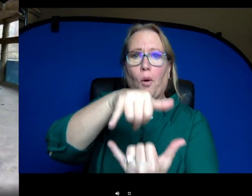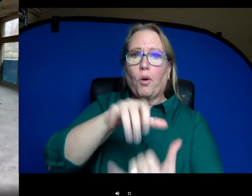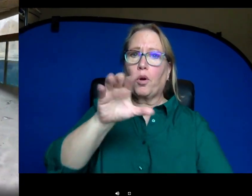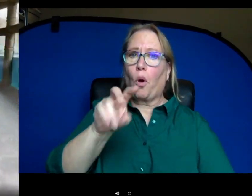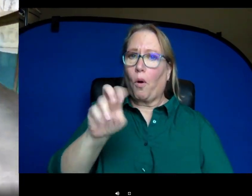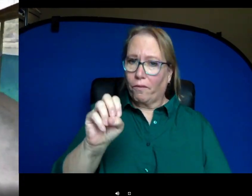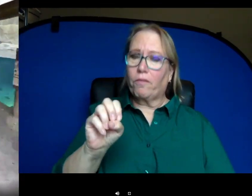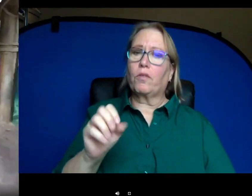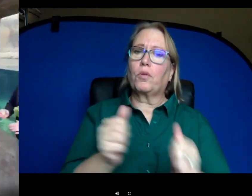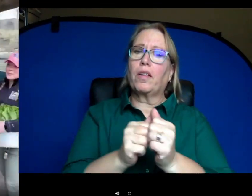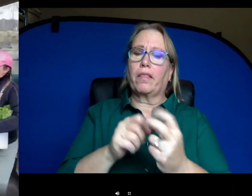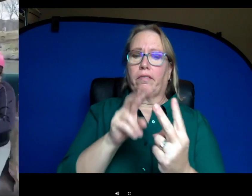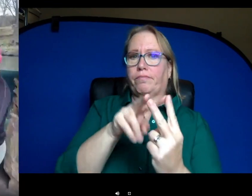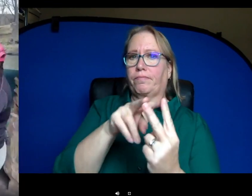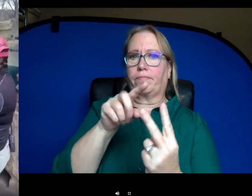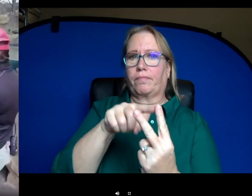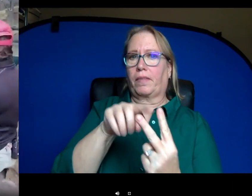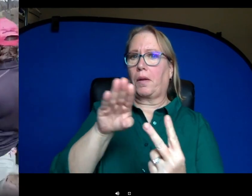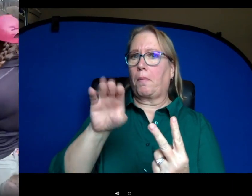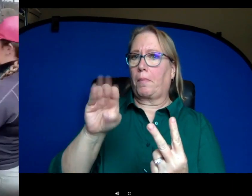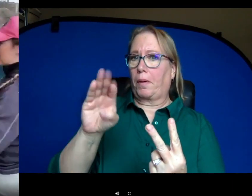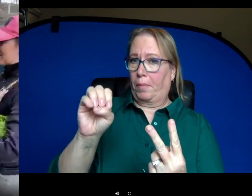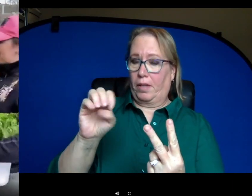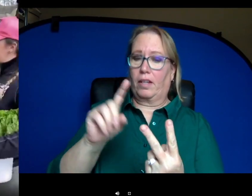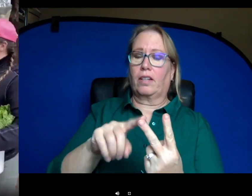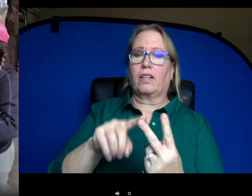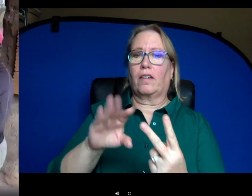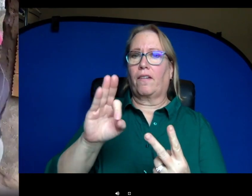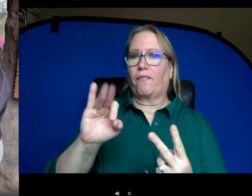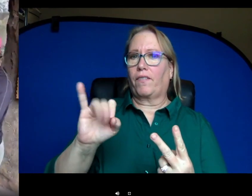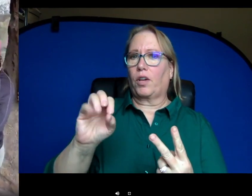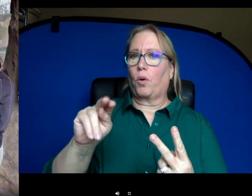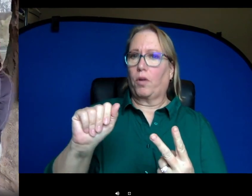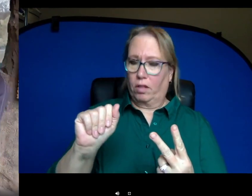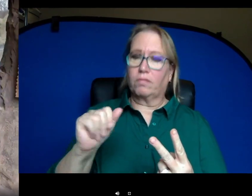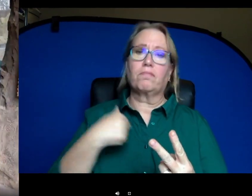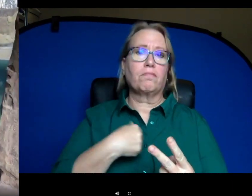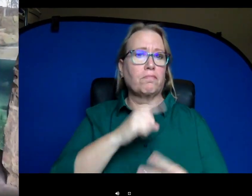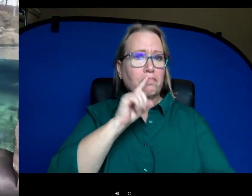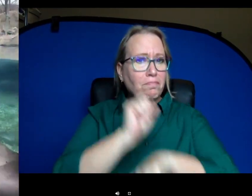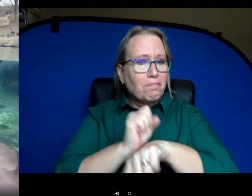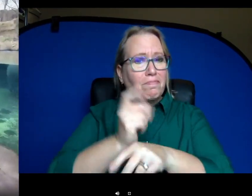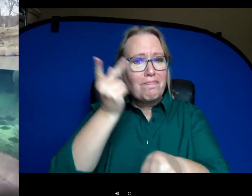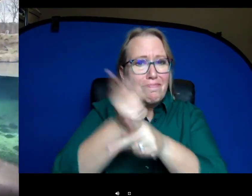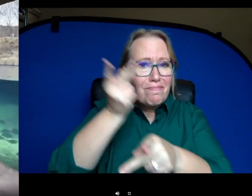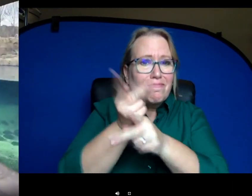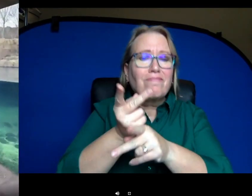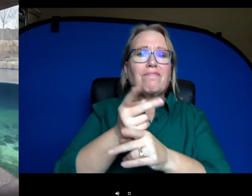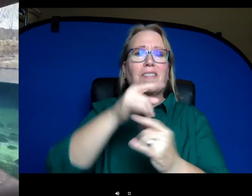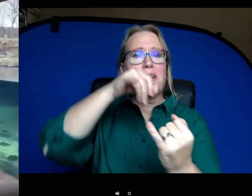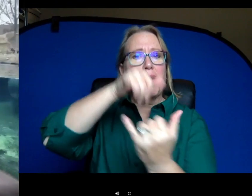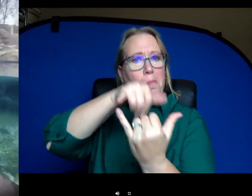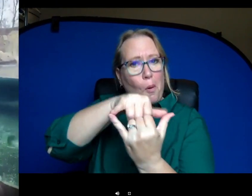make sure that you guys knew we are taking wonderful care of the hippos and all the animals here at the Cincinnati Zoo. You don't have to worry about them